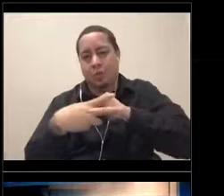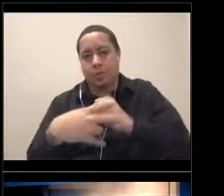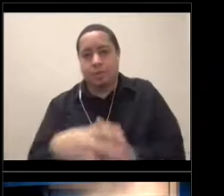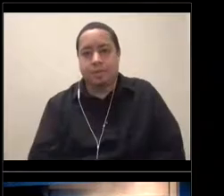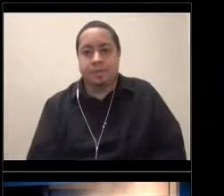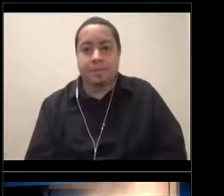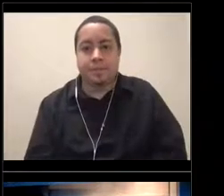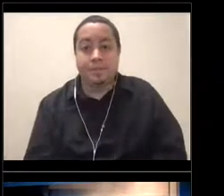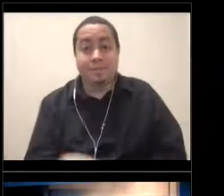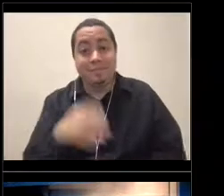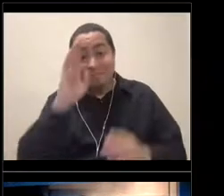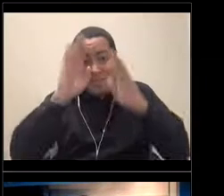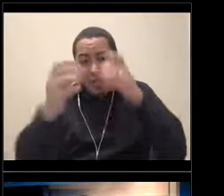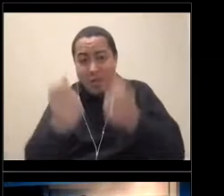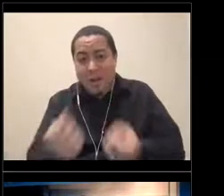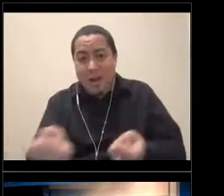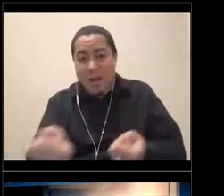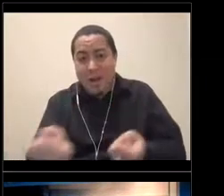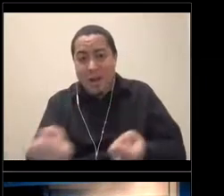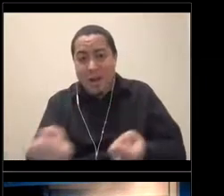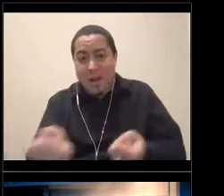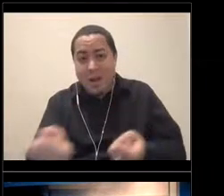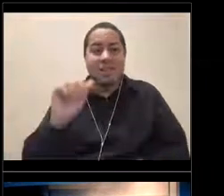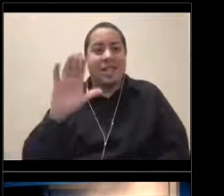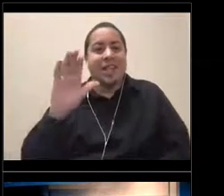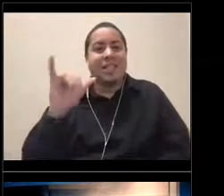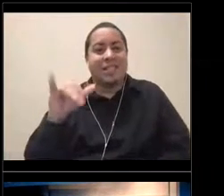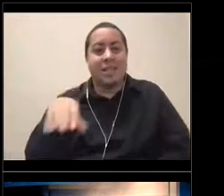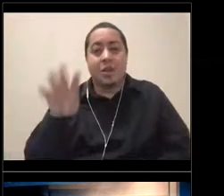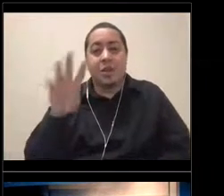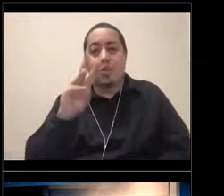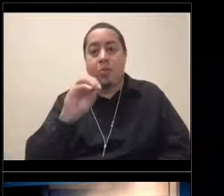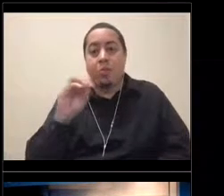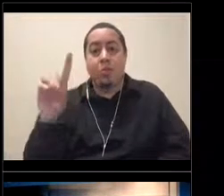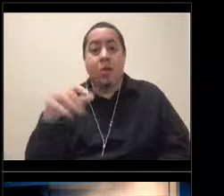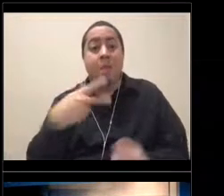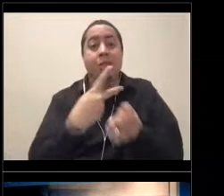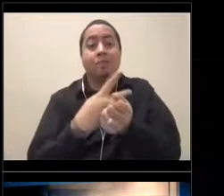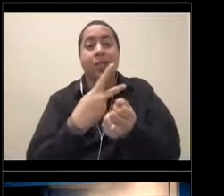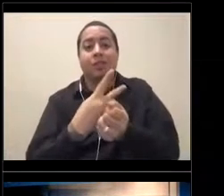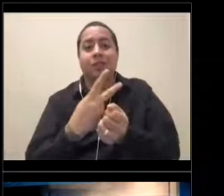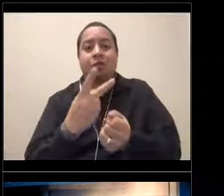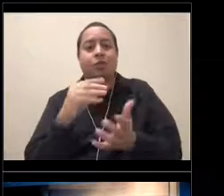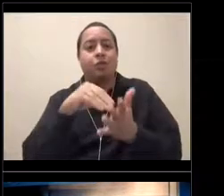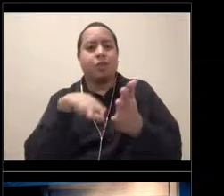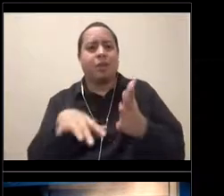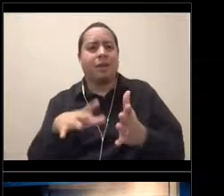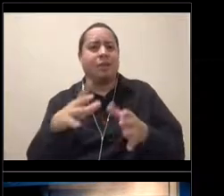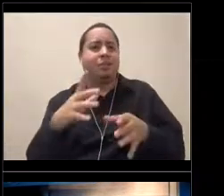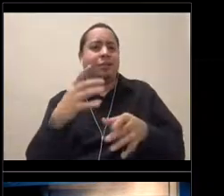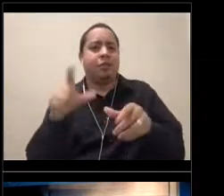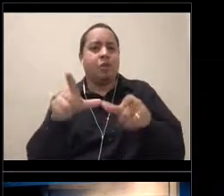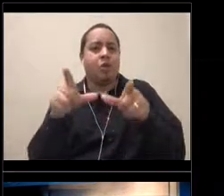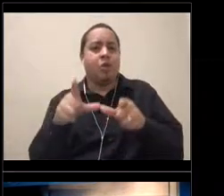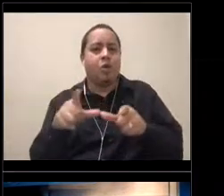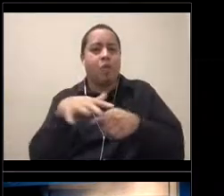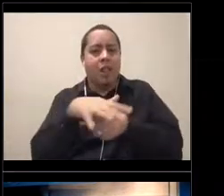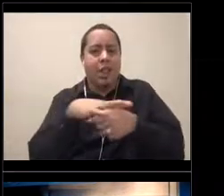Hello, everyone. My name is Acy Wood, and I am currently a master's student at a local institution called the Moss Landing Marine Labs.